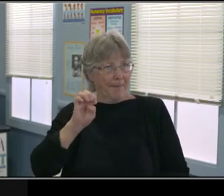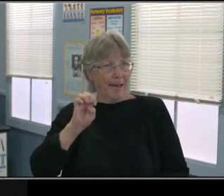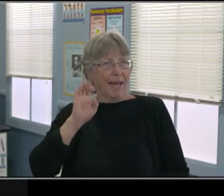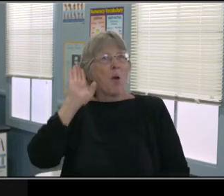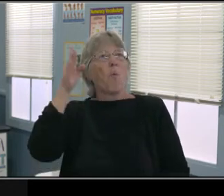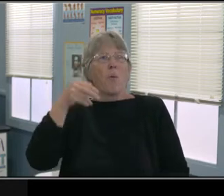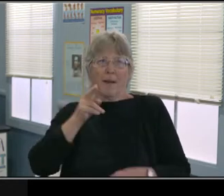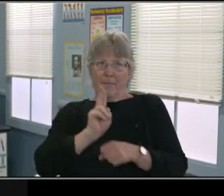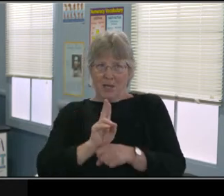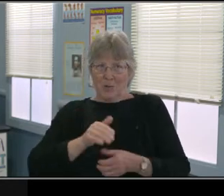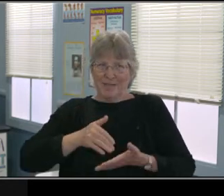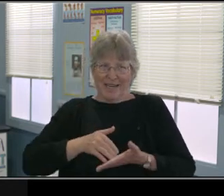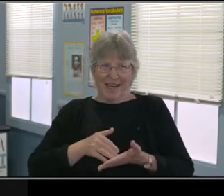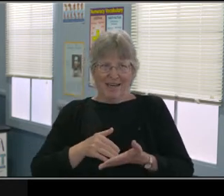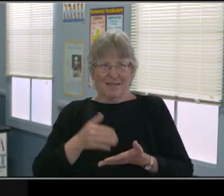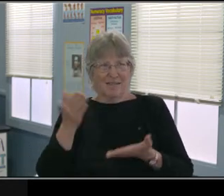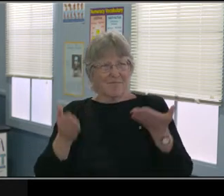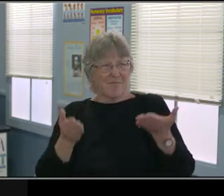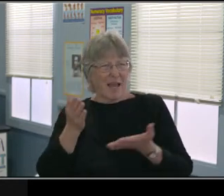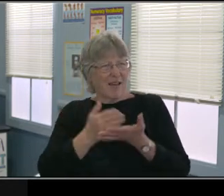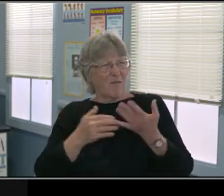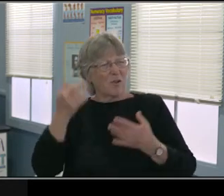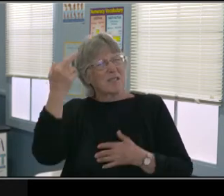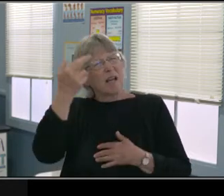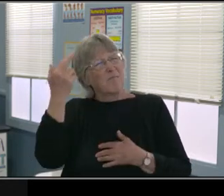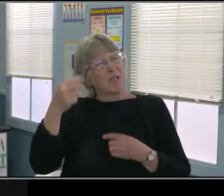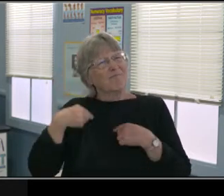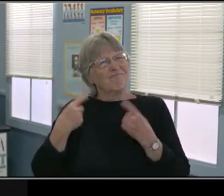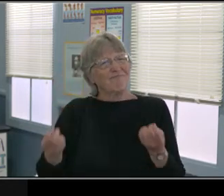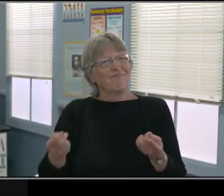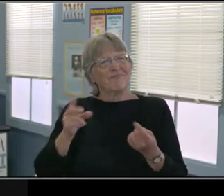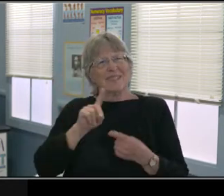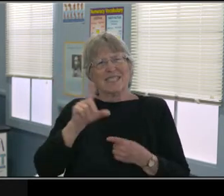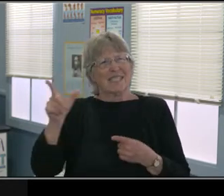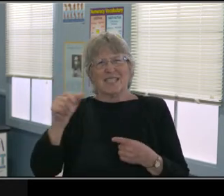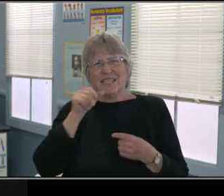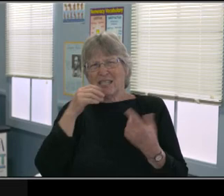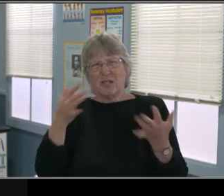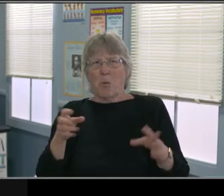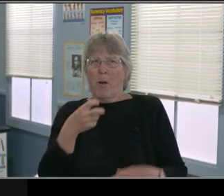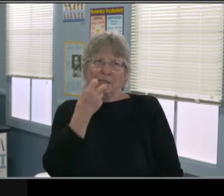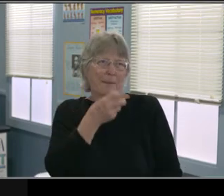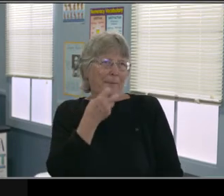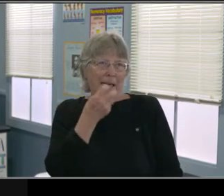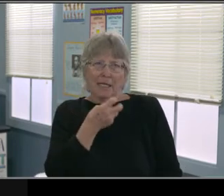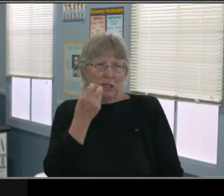We've all lived distance learning since March in some form or another. And it's hard.